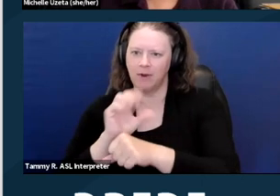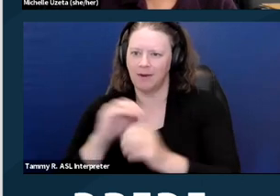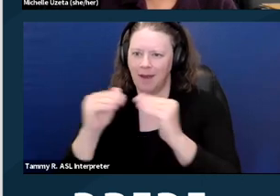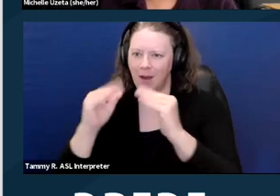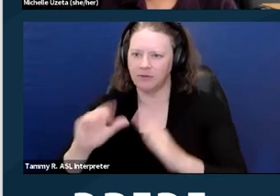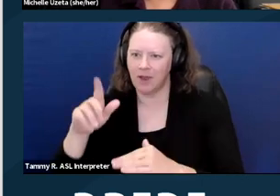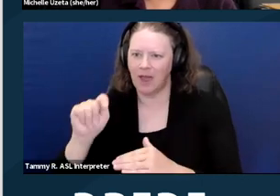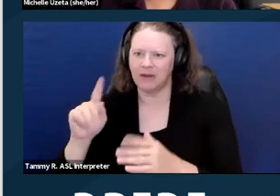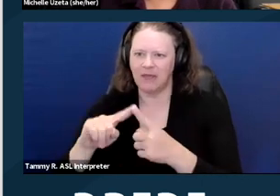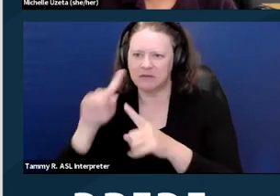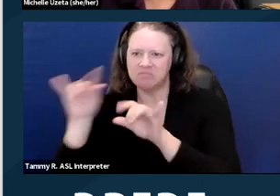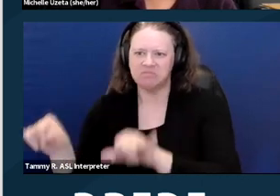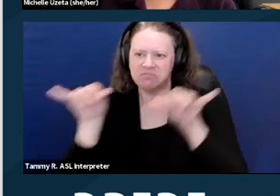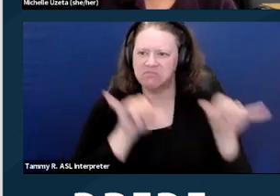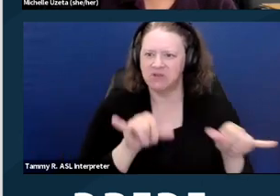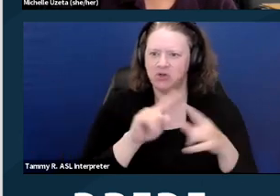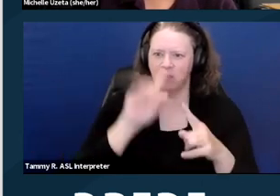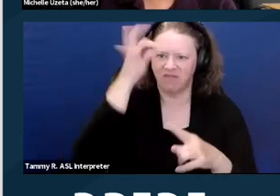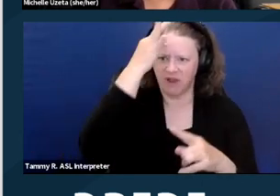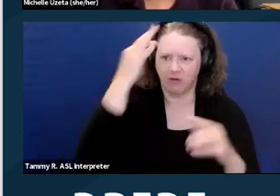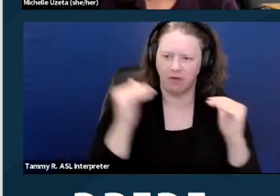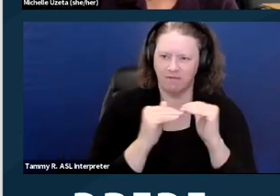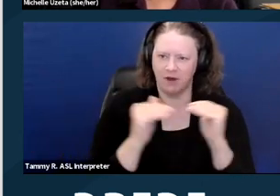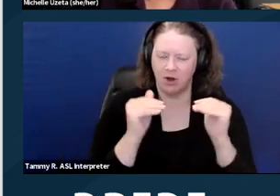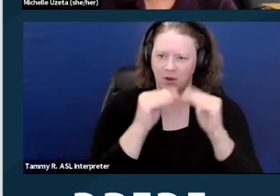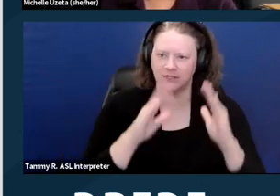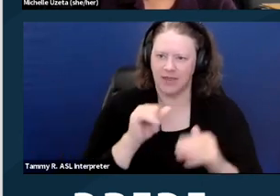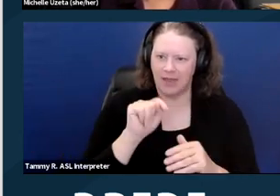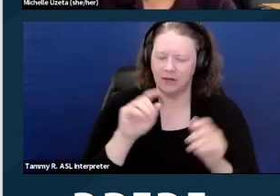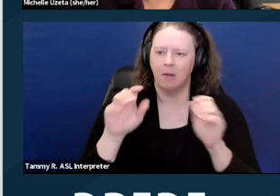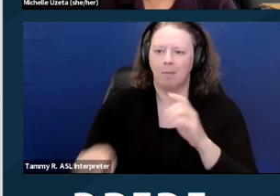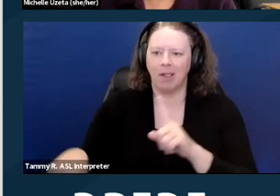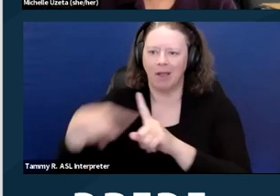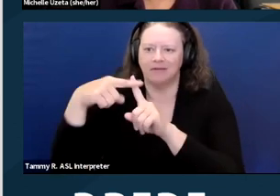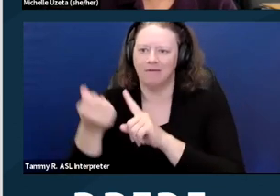of the Federal Fair Housing Act with a few broader protections here in California